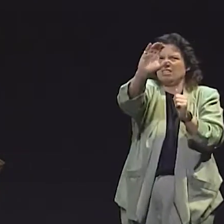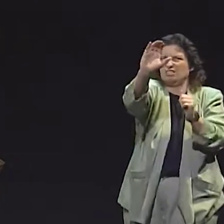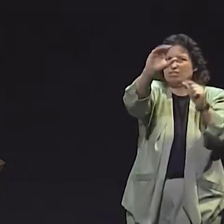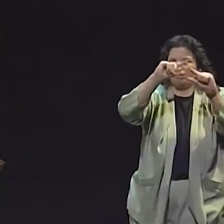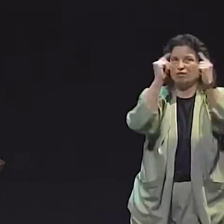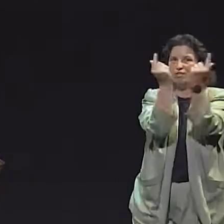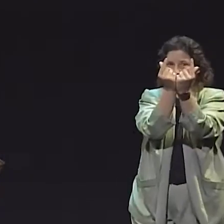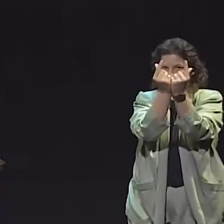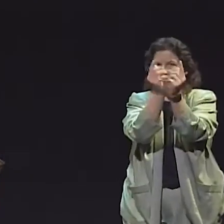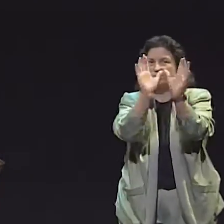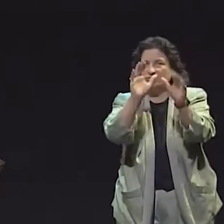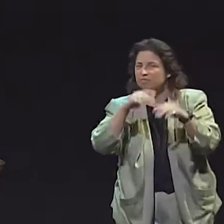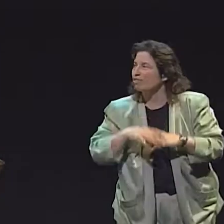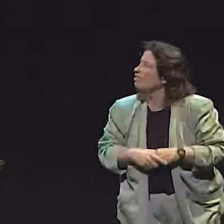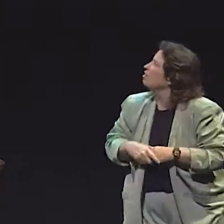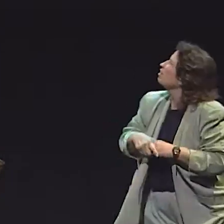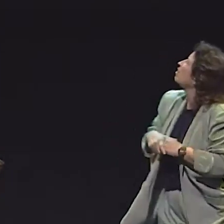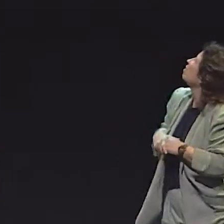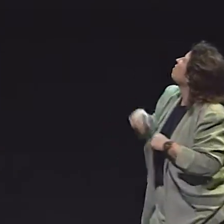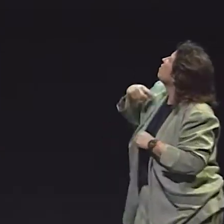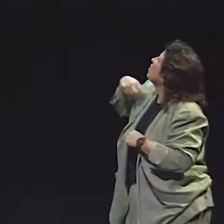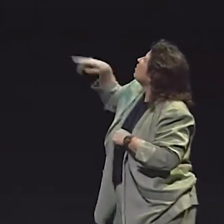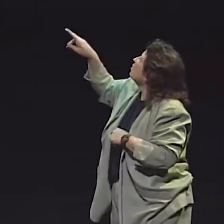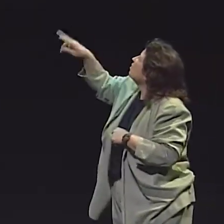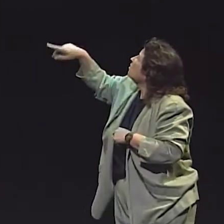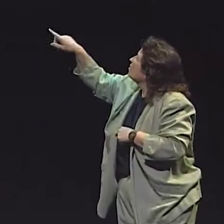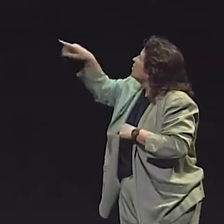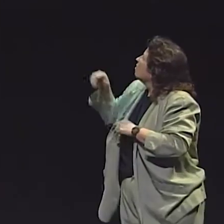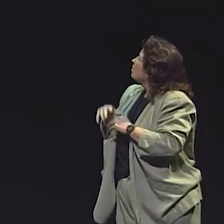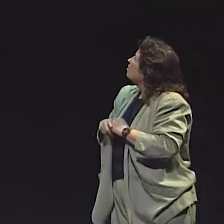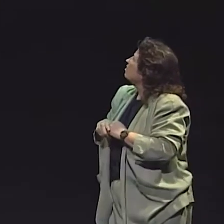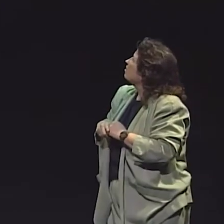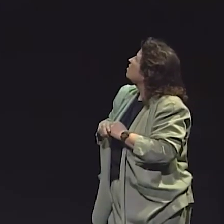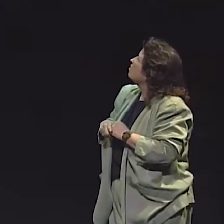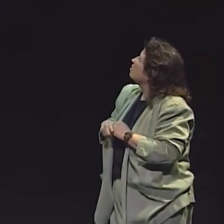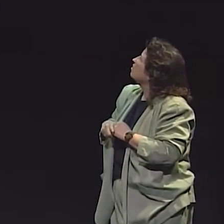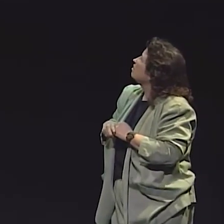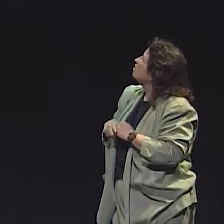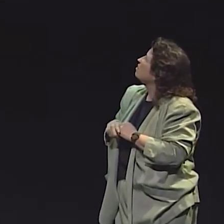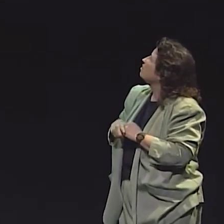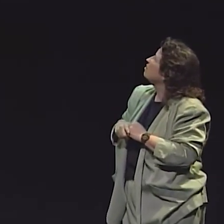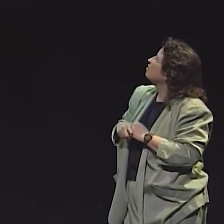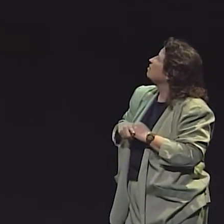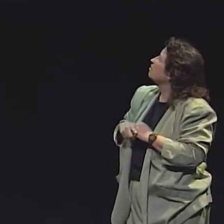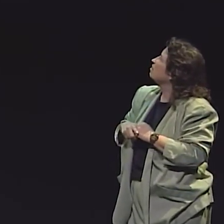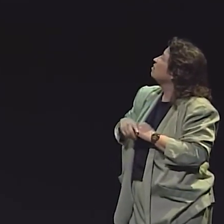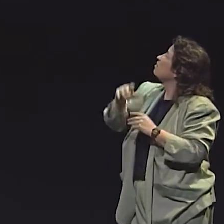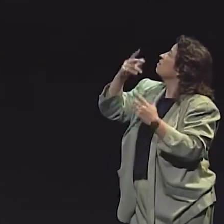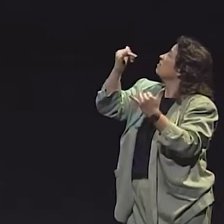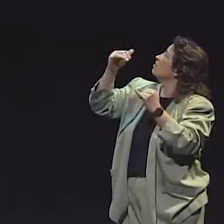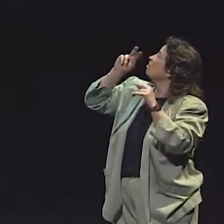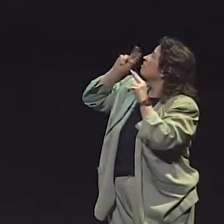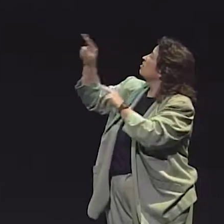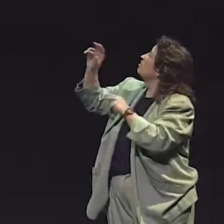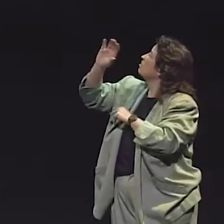AND ANALYZED THEM, DIVIDED THE CHILDREN INTO 3 GROUPS. A, B, AND C.